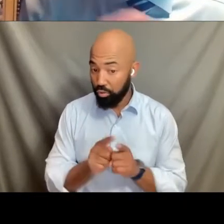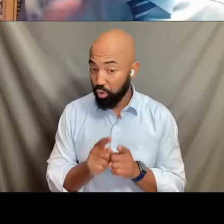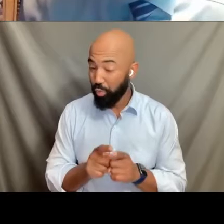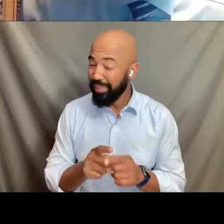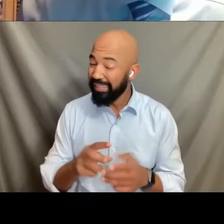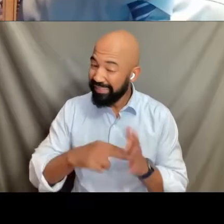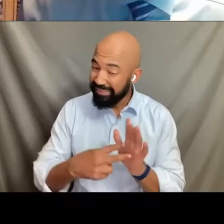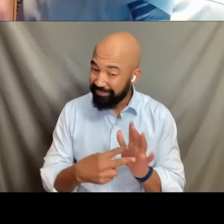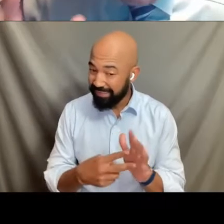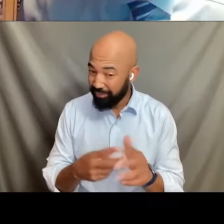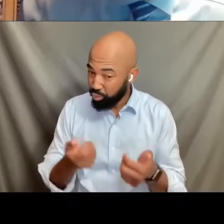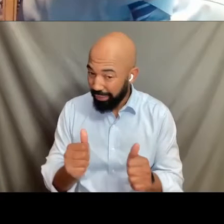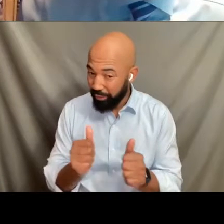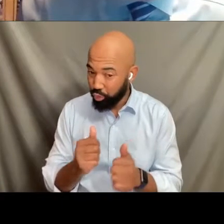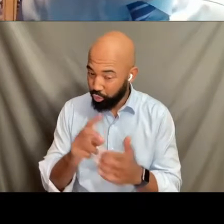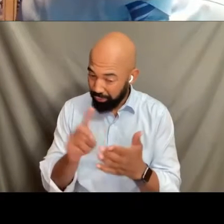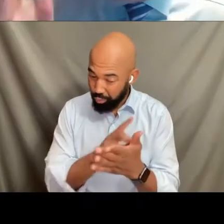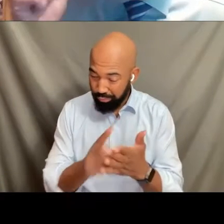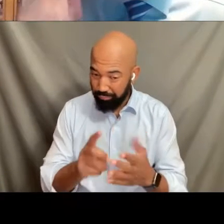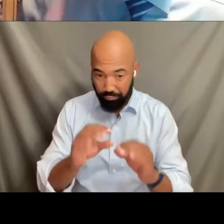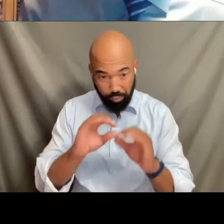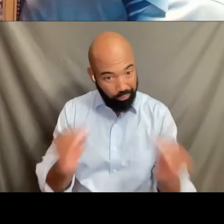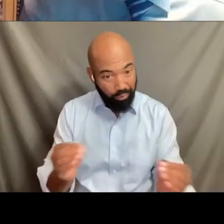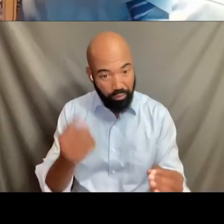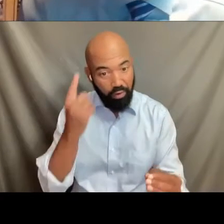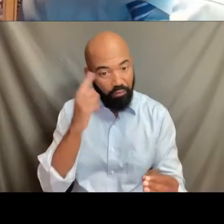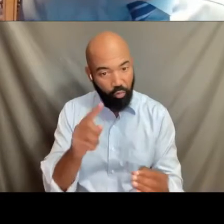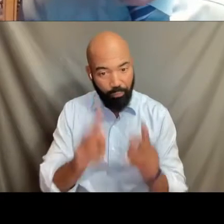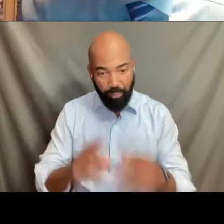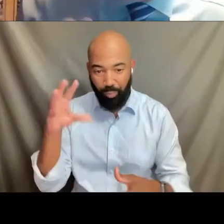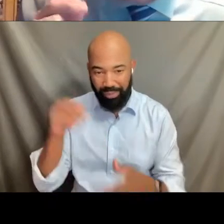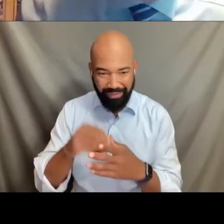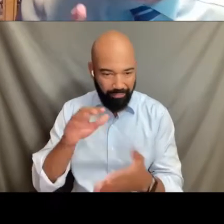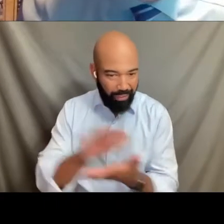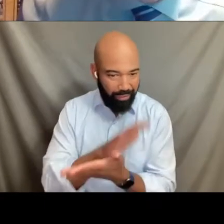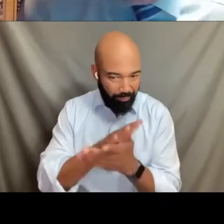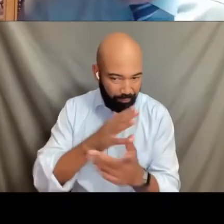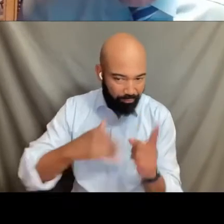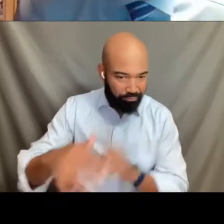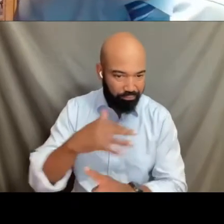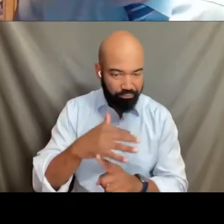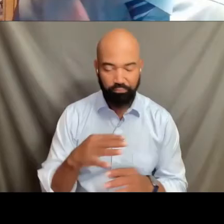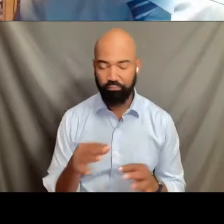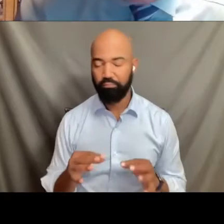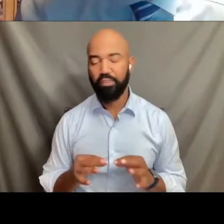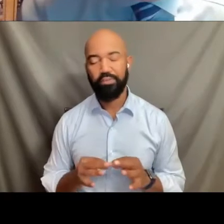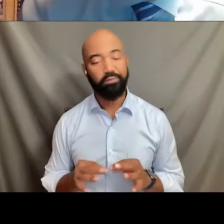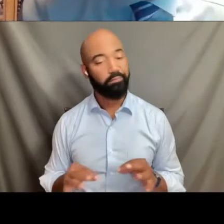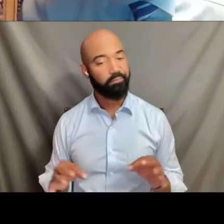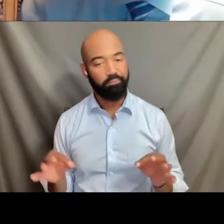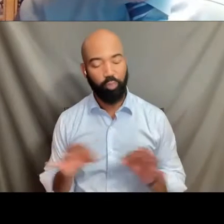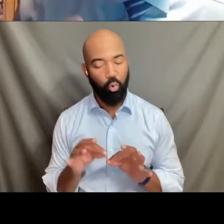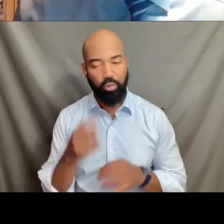that there's no discrimination in the academic setting. This is very significant and it's again, a reason to embrace this kind of activity,